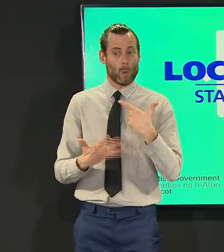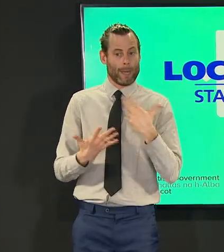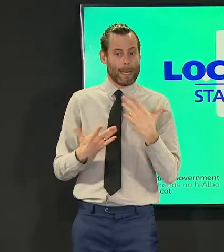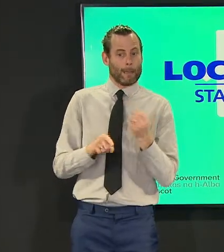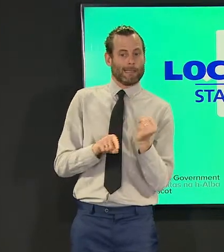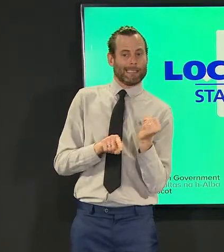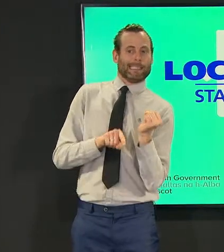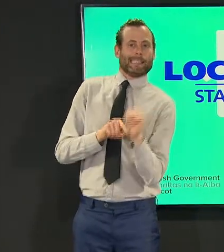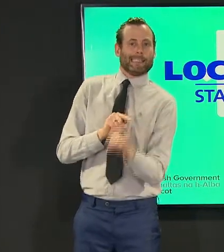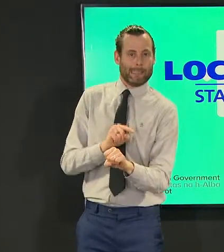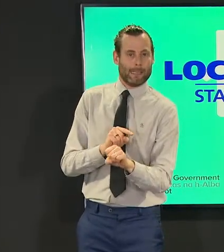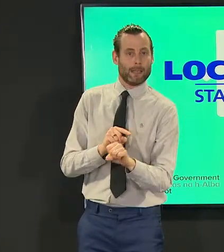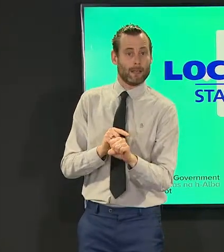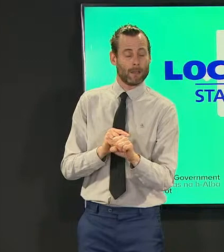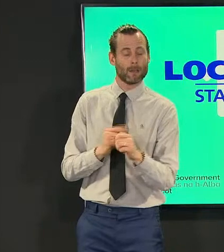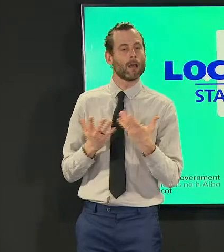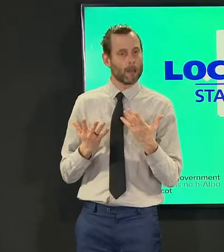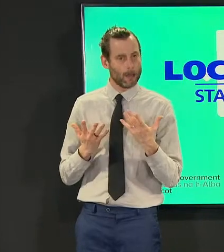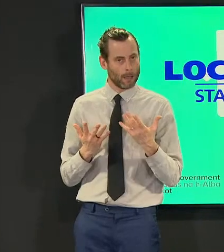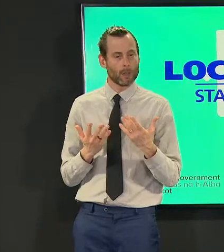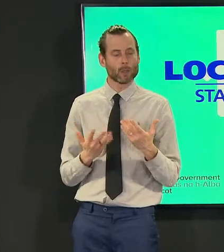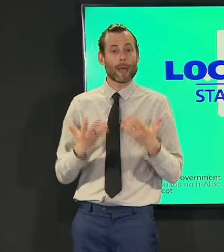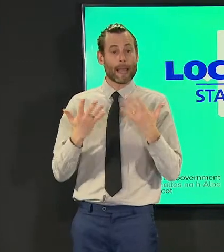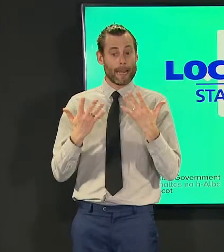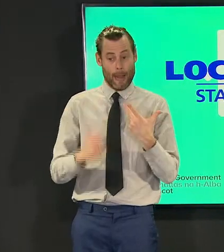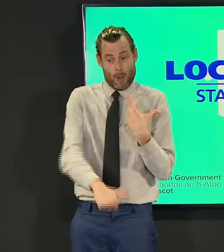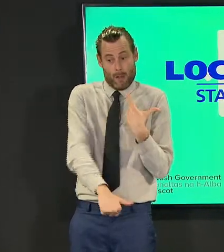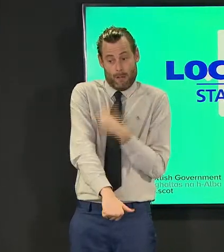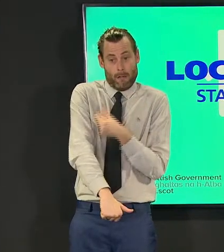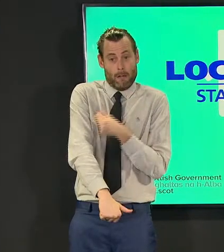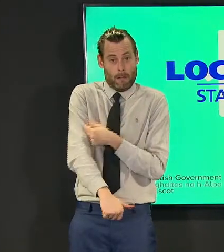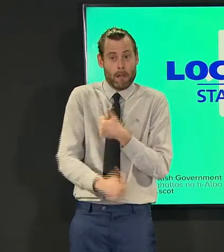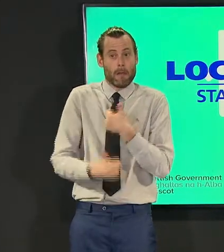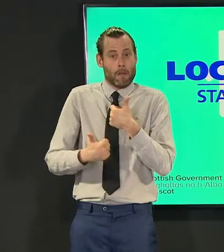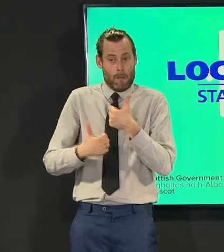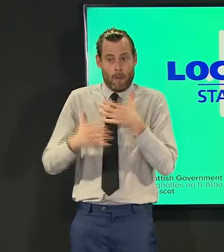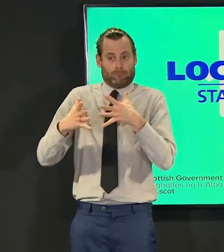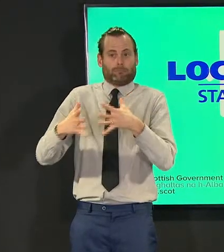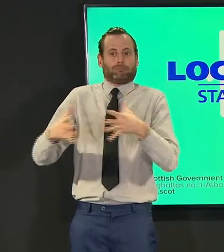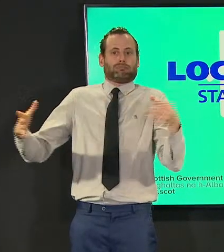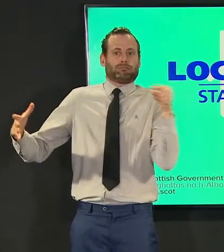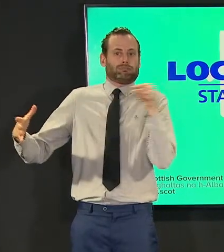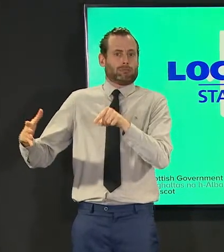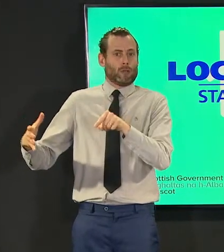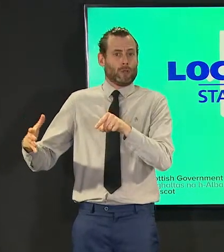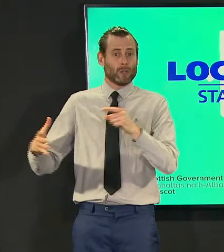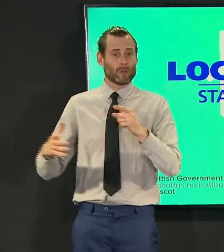certainly seeing progress in our vaccination program so if we just stick with it for now